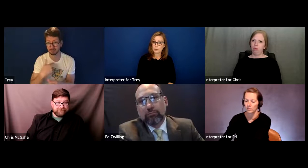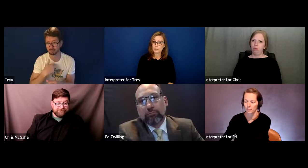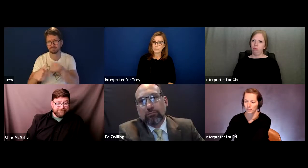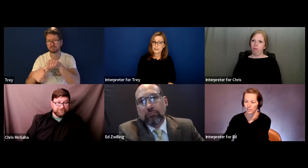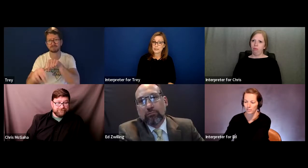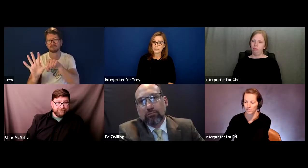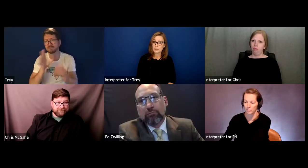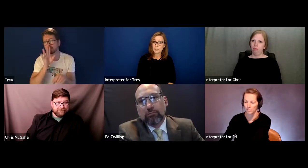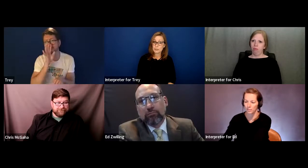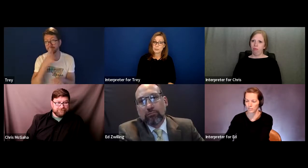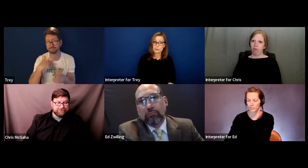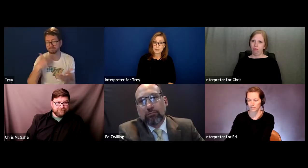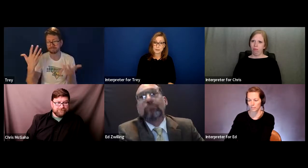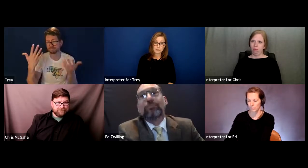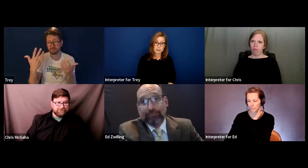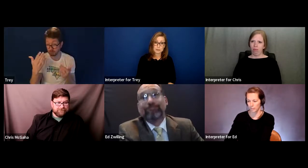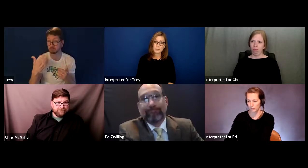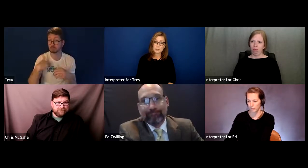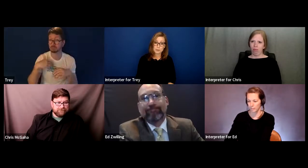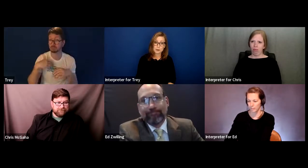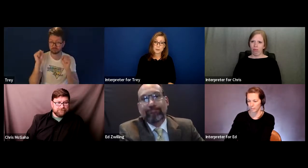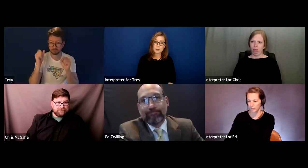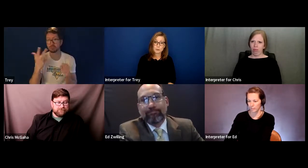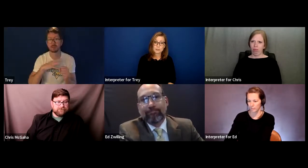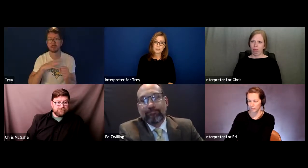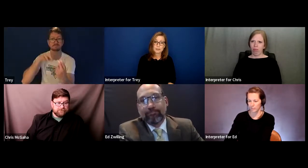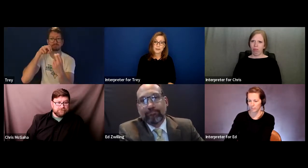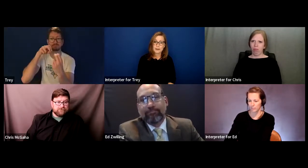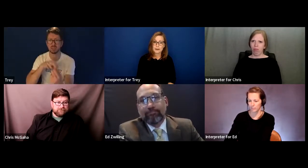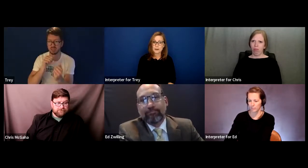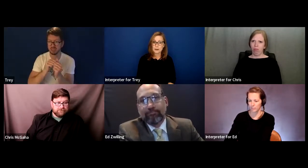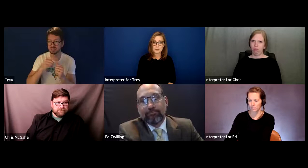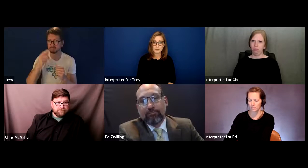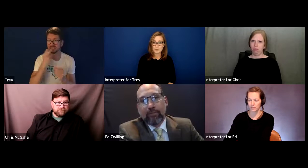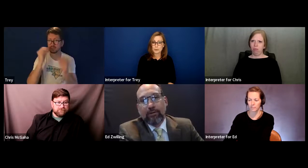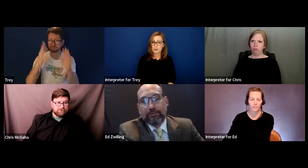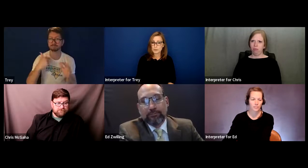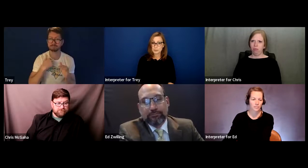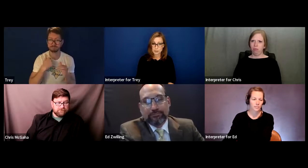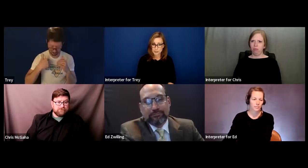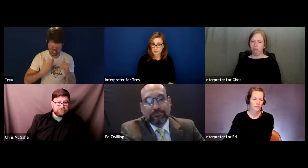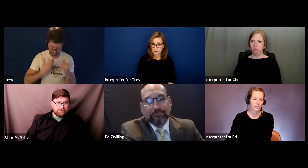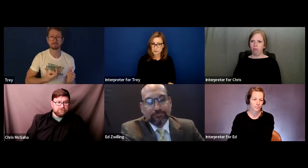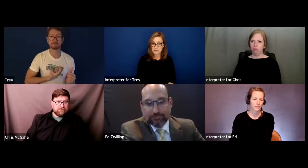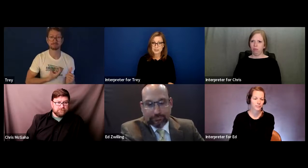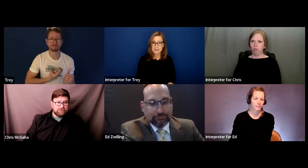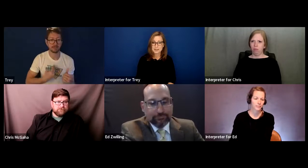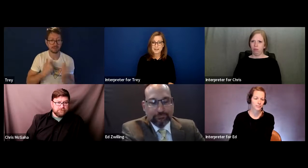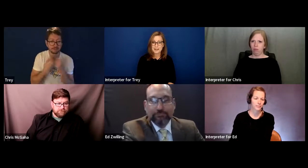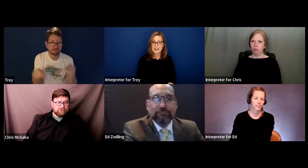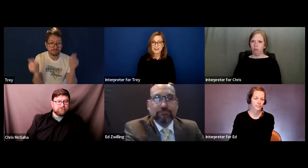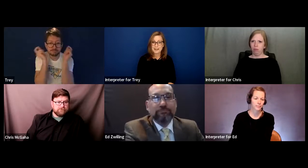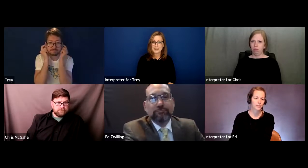required to take speech pathology or speech therapy course with no speech skills.